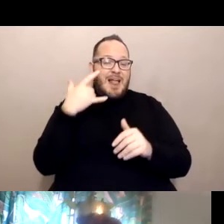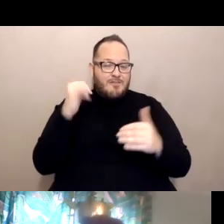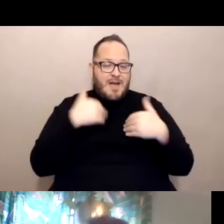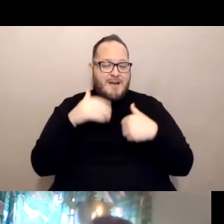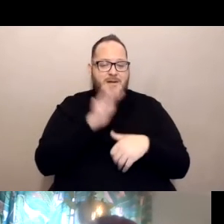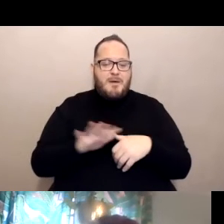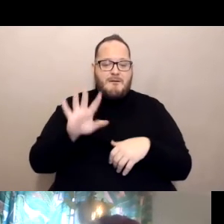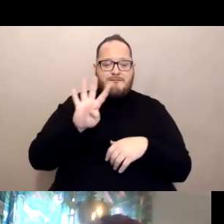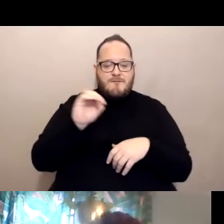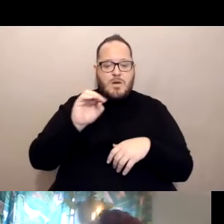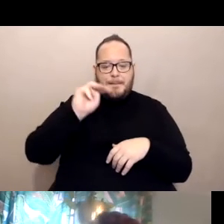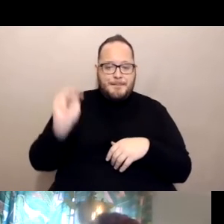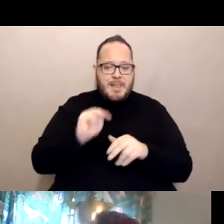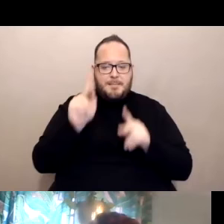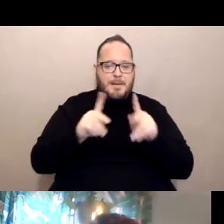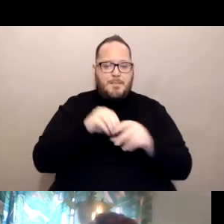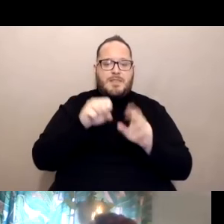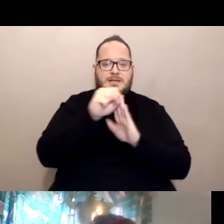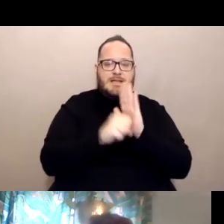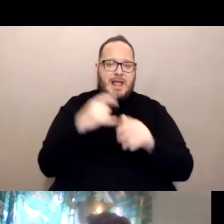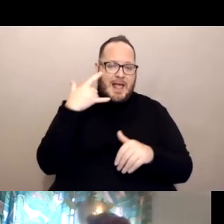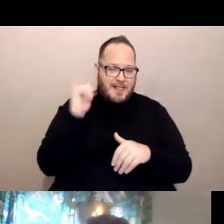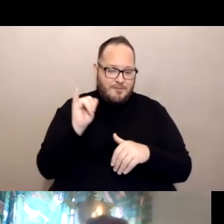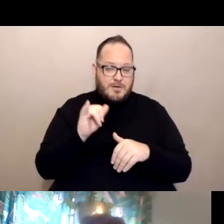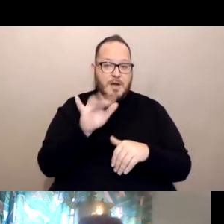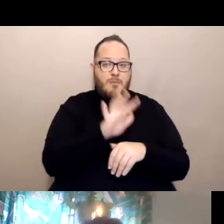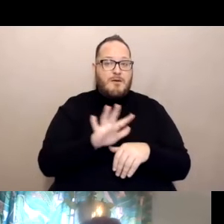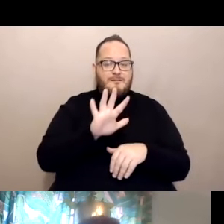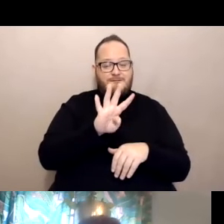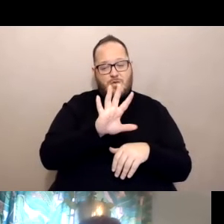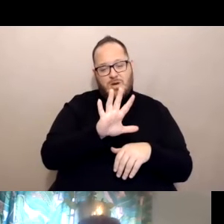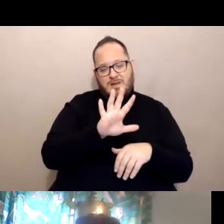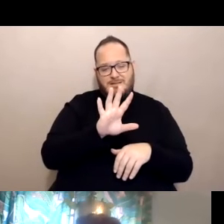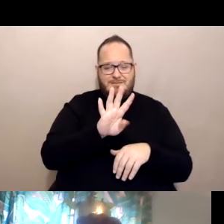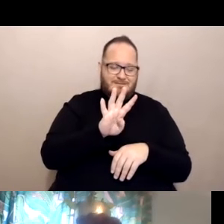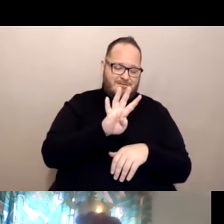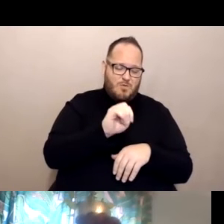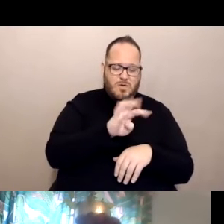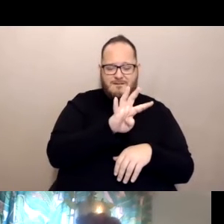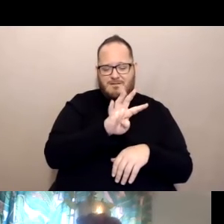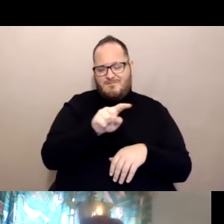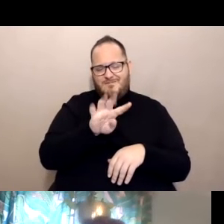approximately 40 to 45% of those people are now eligible to receive the vaccine.